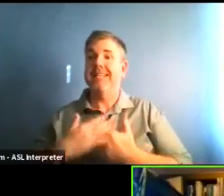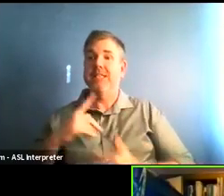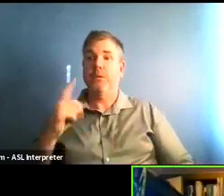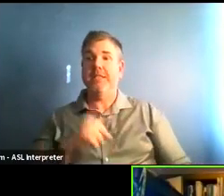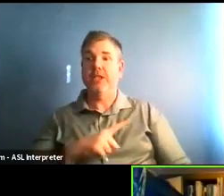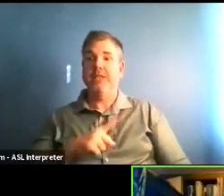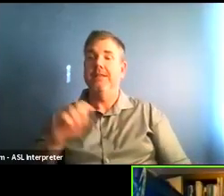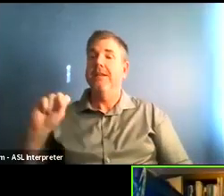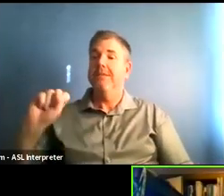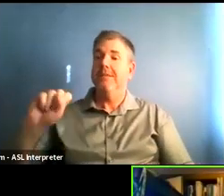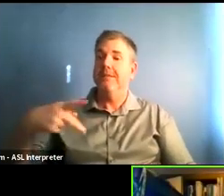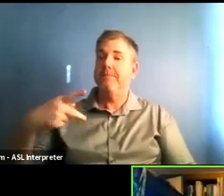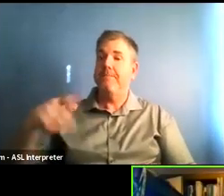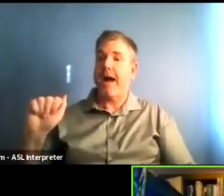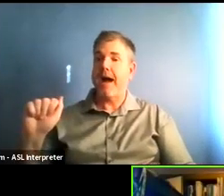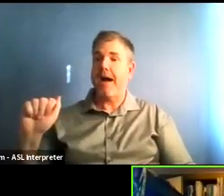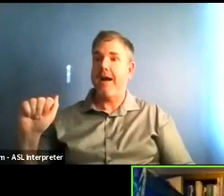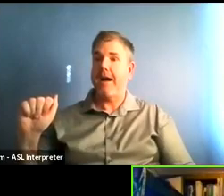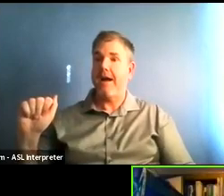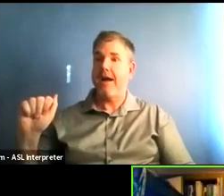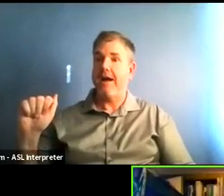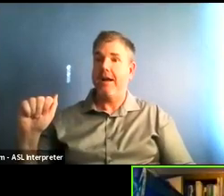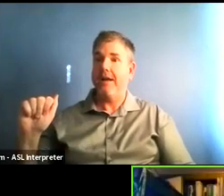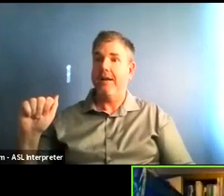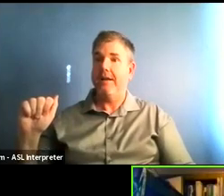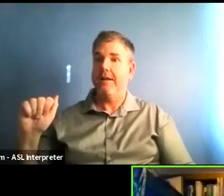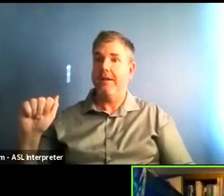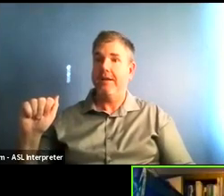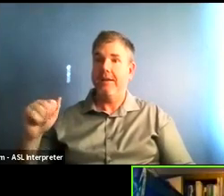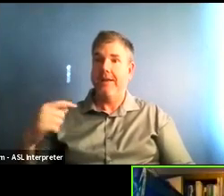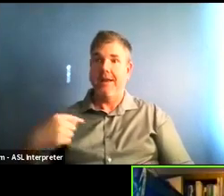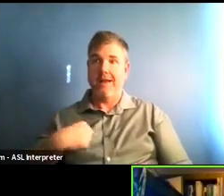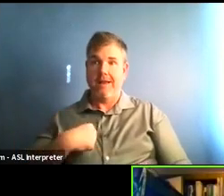Newsom approved Nail's services to move indoors, even in counties still in purple